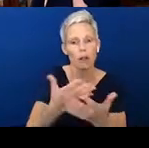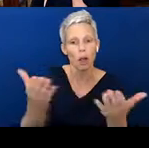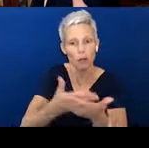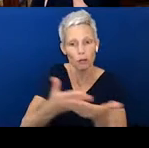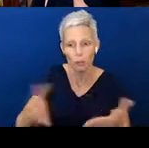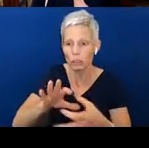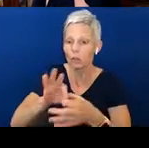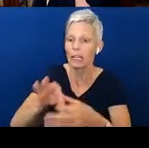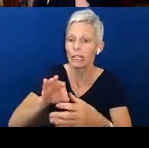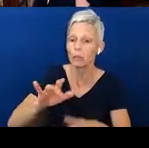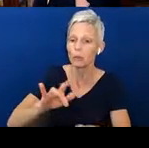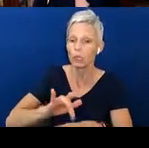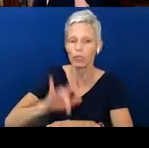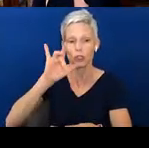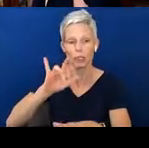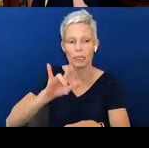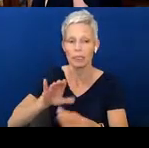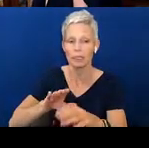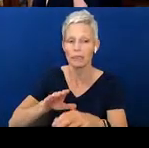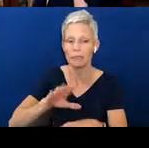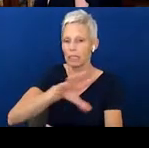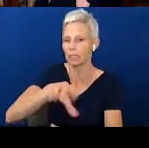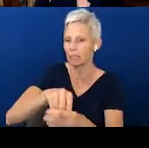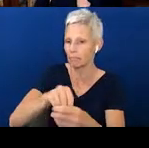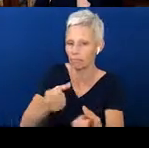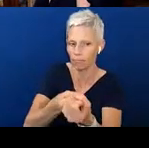playing on the internet or you're looking, I challenge you to go spend some time there.